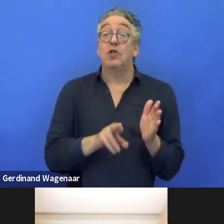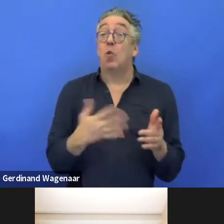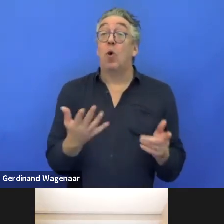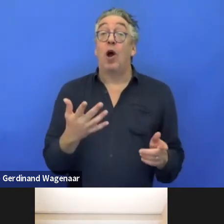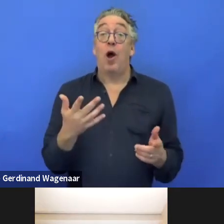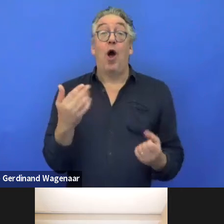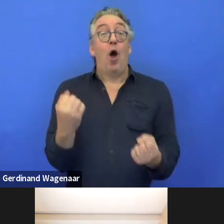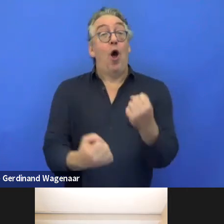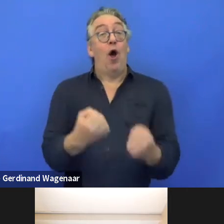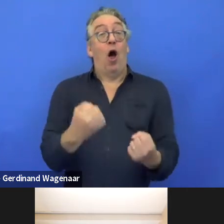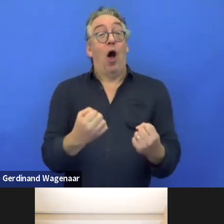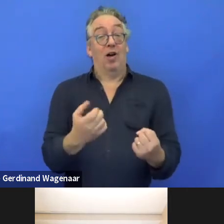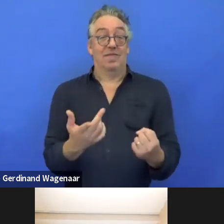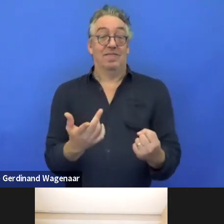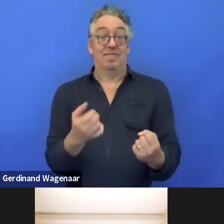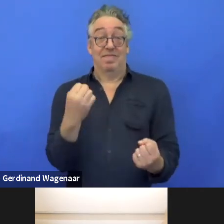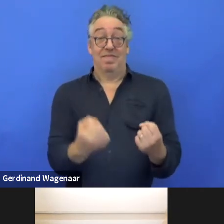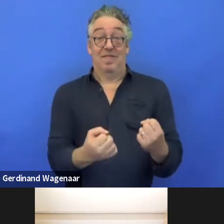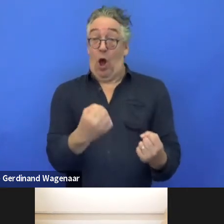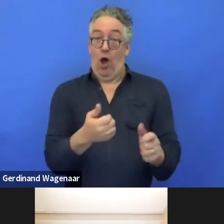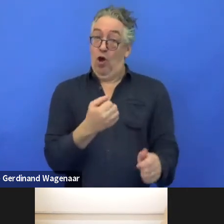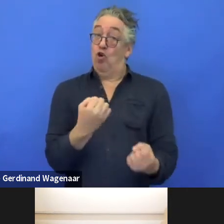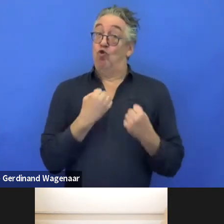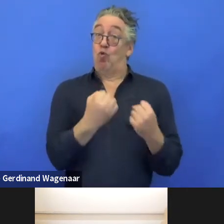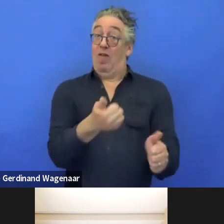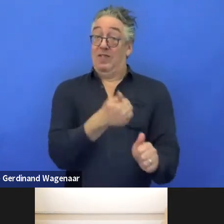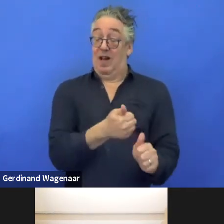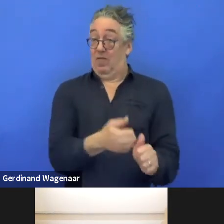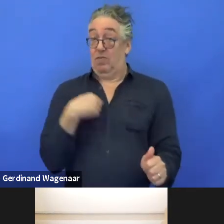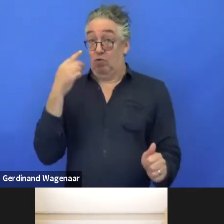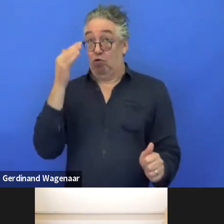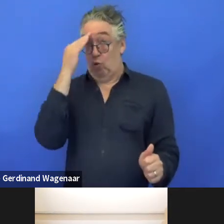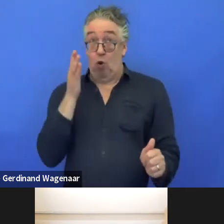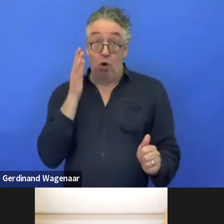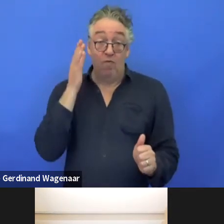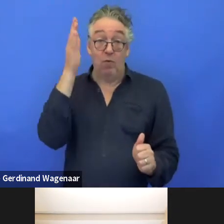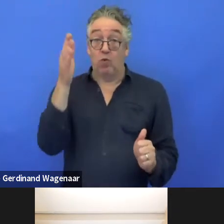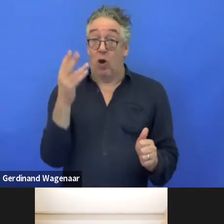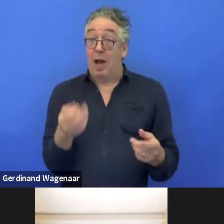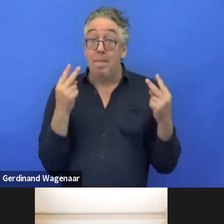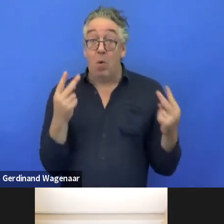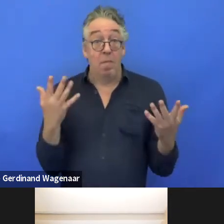because it's crucial for the future transportation and independent mobility of visually impaired persons.